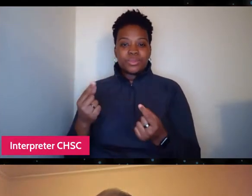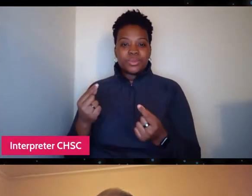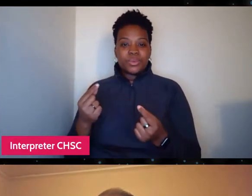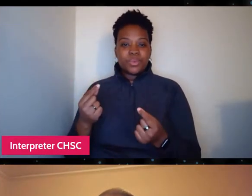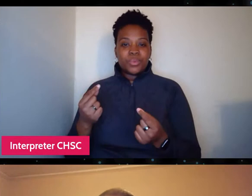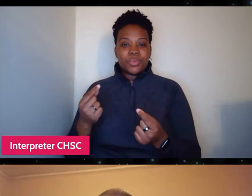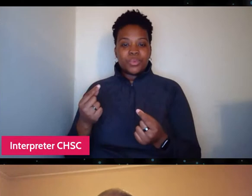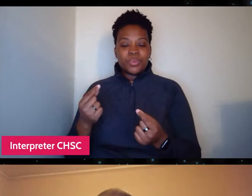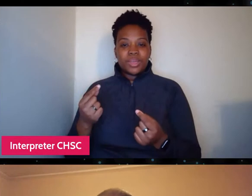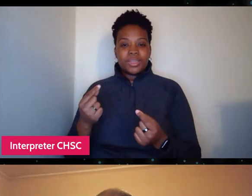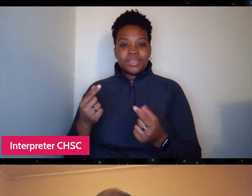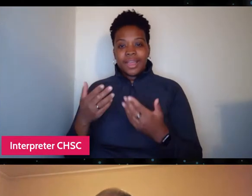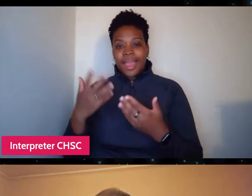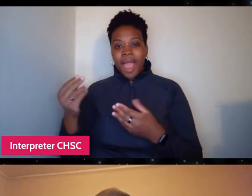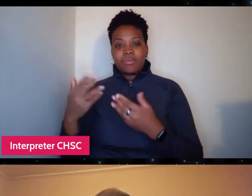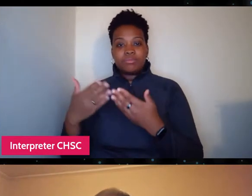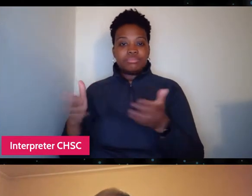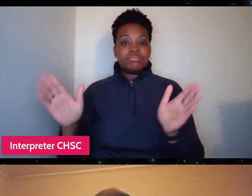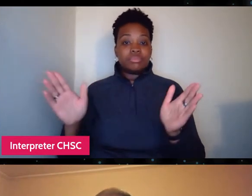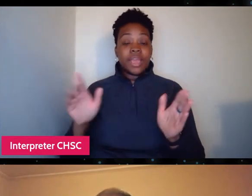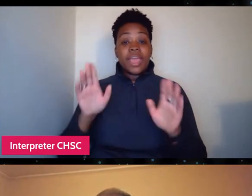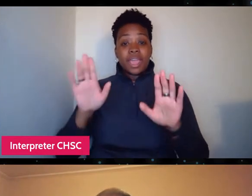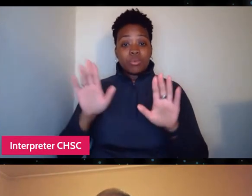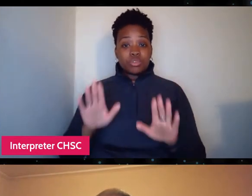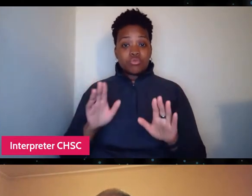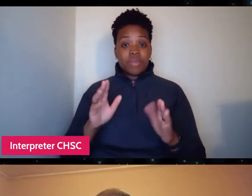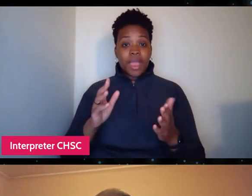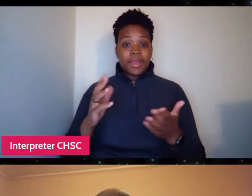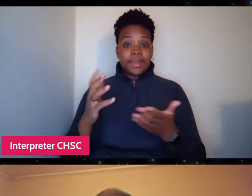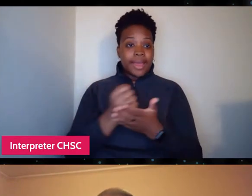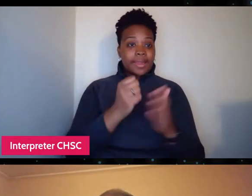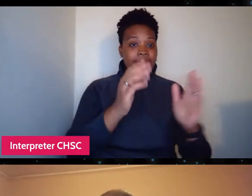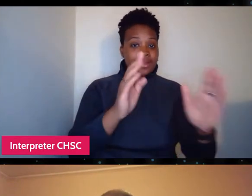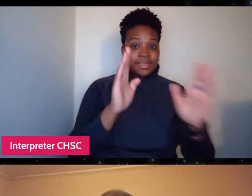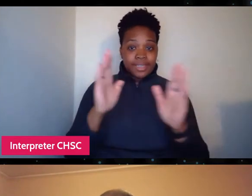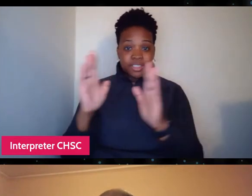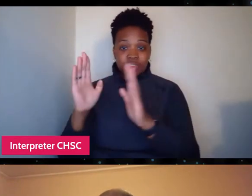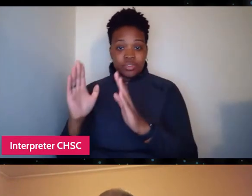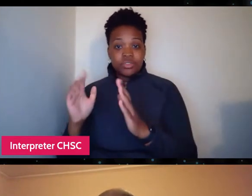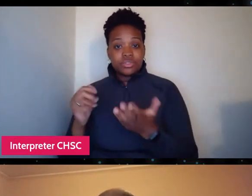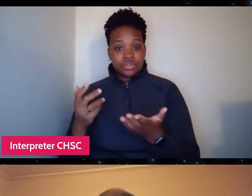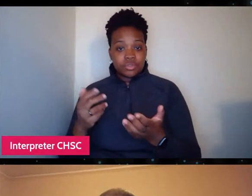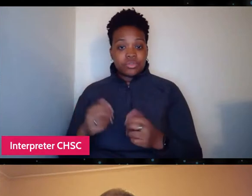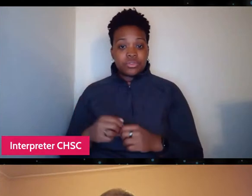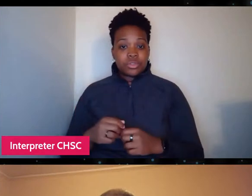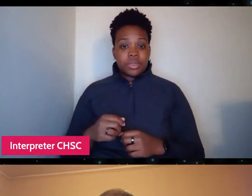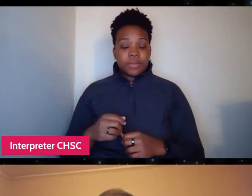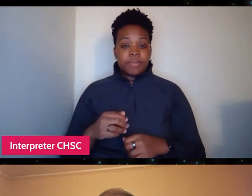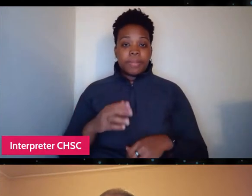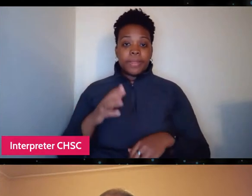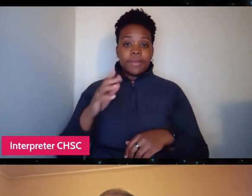He was great at getting attention on remote ceremonies and on the calls and getting people